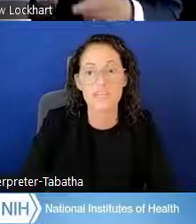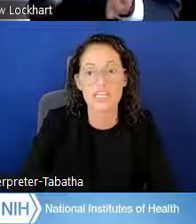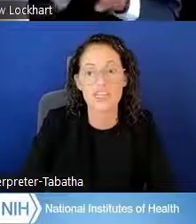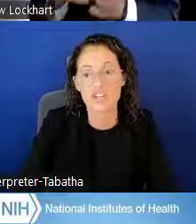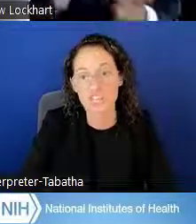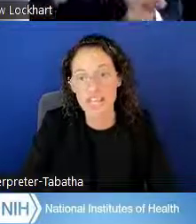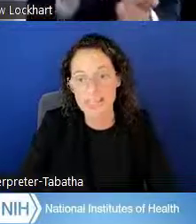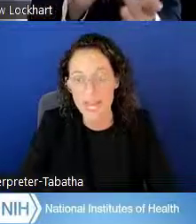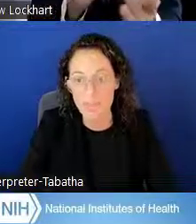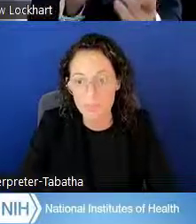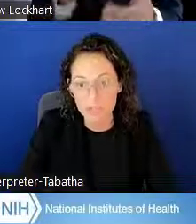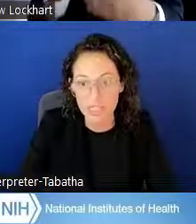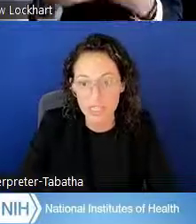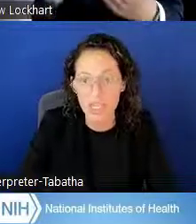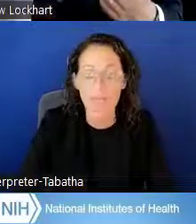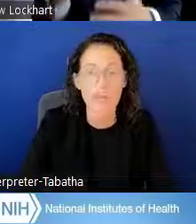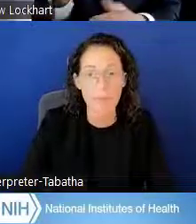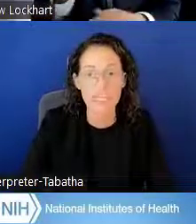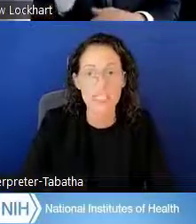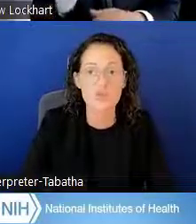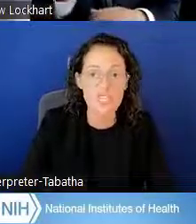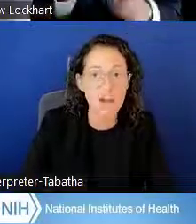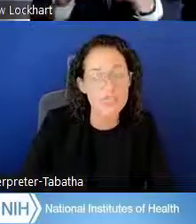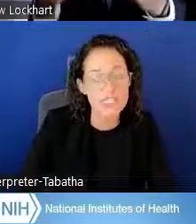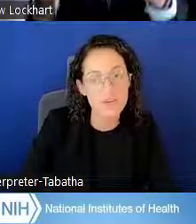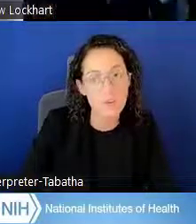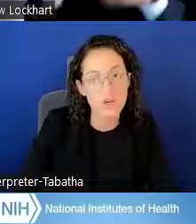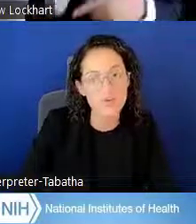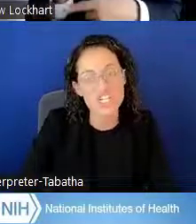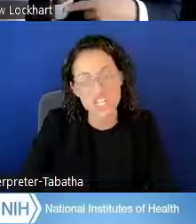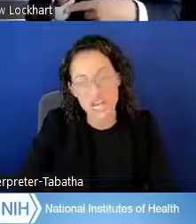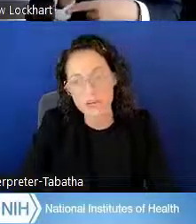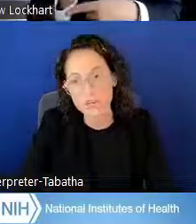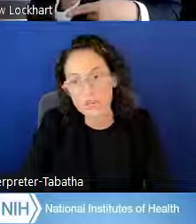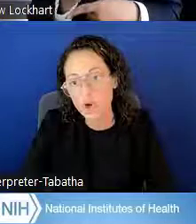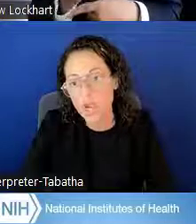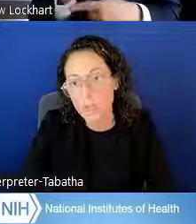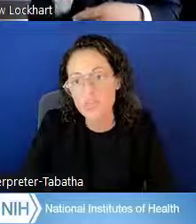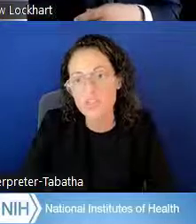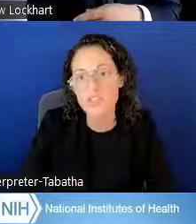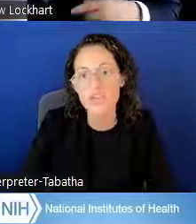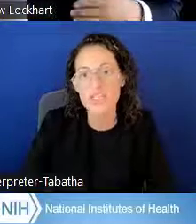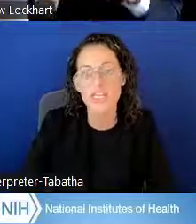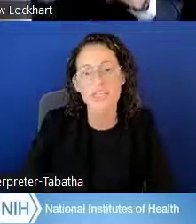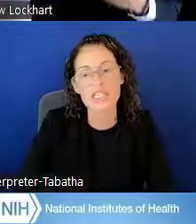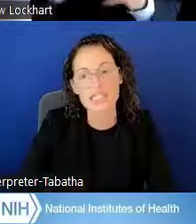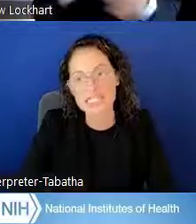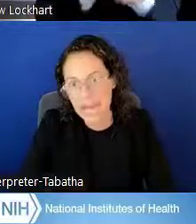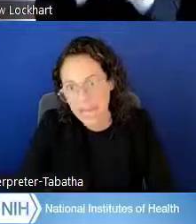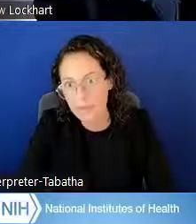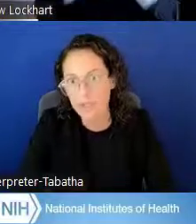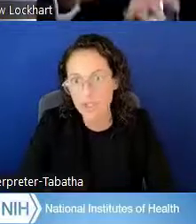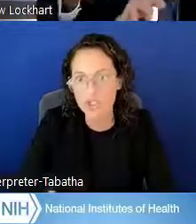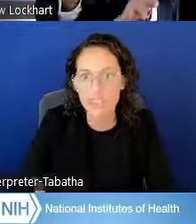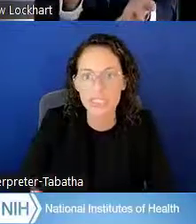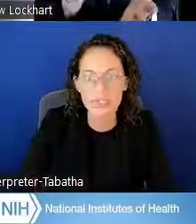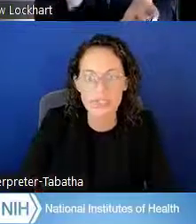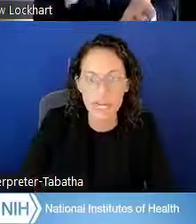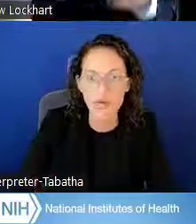meaning during that time period, the applicants who did not receive award reach out to their program officers, and at this time currently in the cycle,